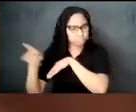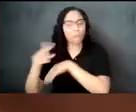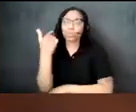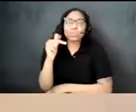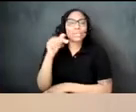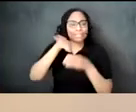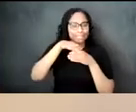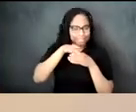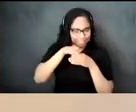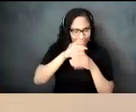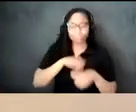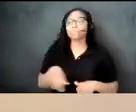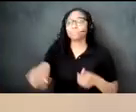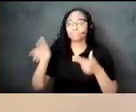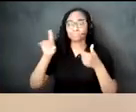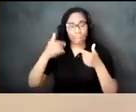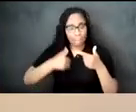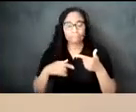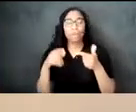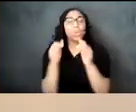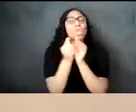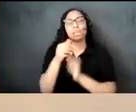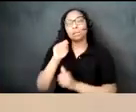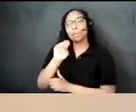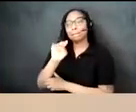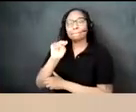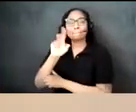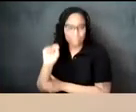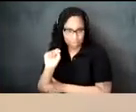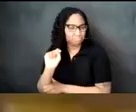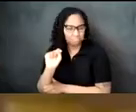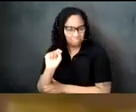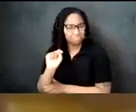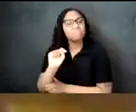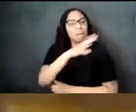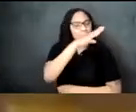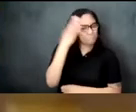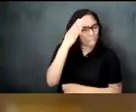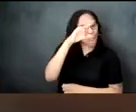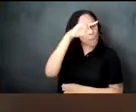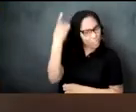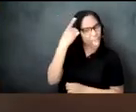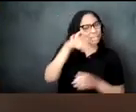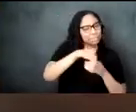green tea with mint rather than black tea it has become part of the culture and is used